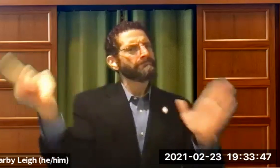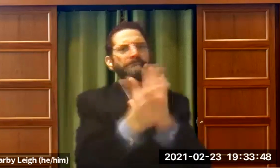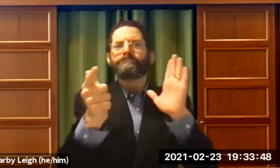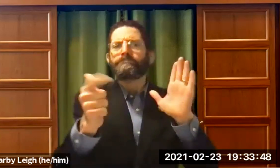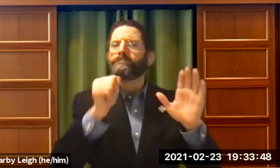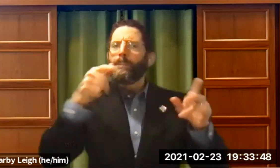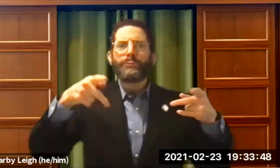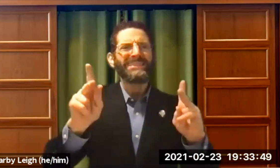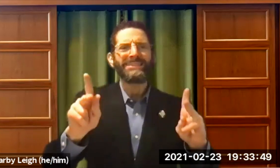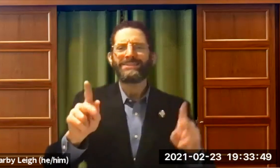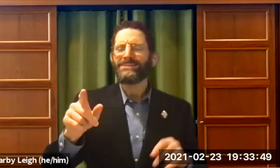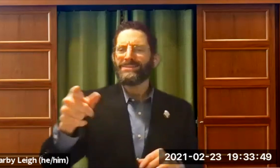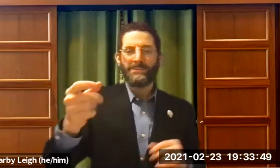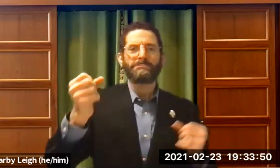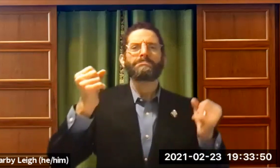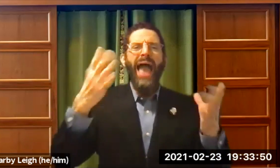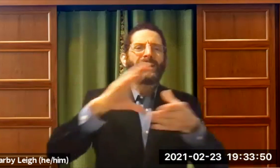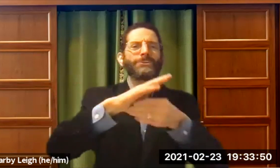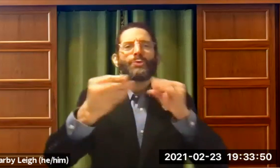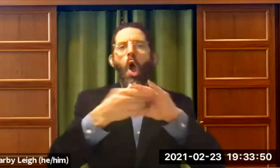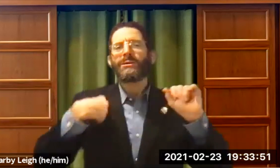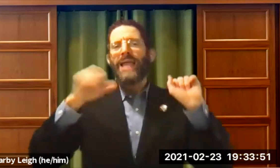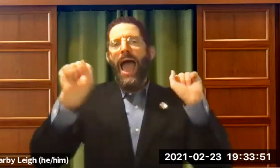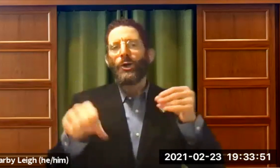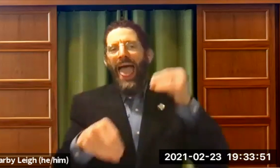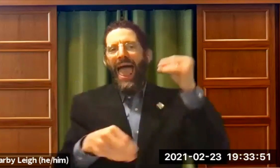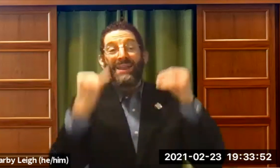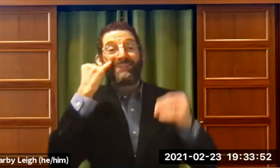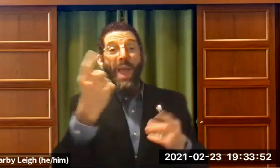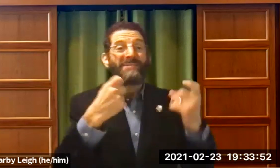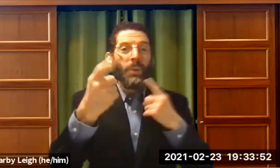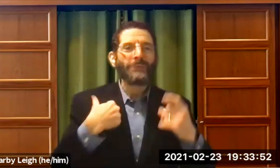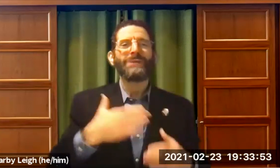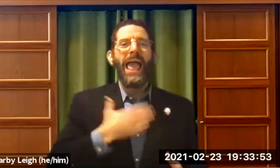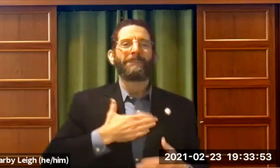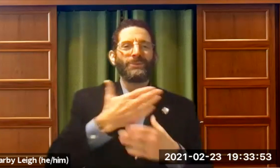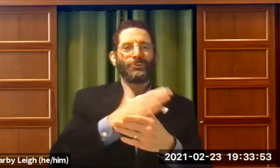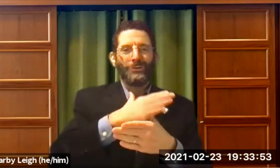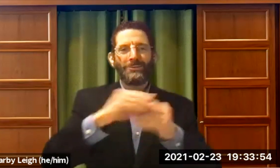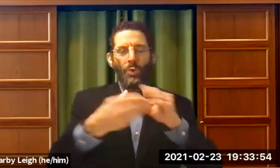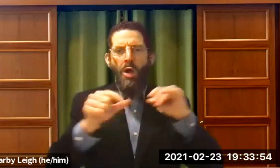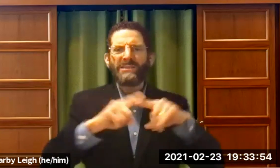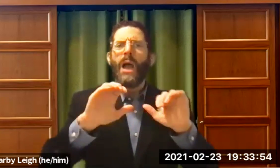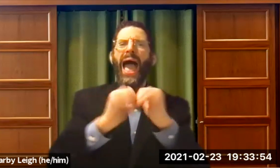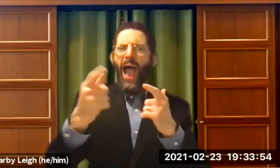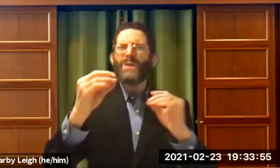And don't ever say "I can't do it because I'm deaf" that's not permitted. So I really